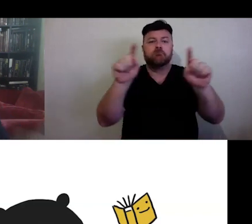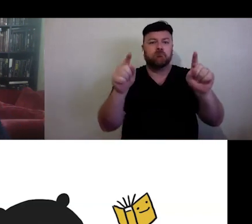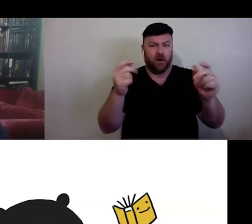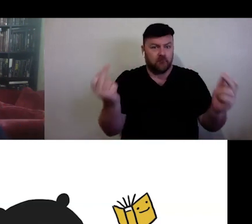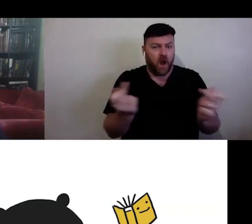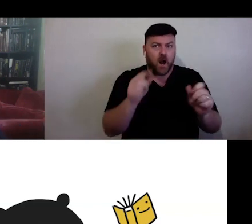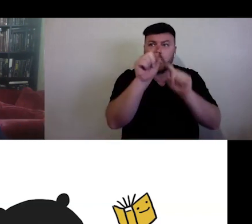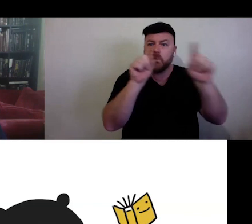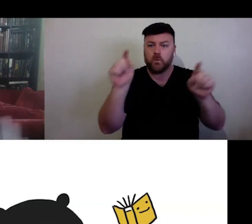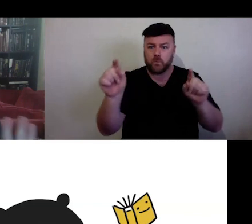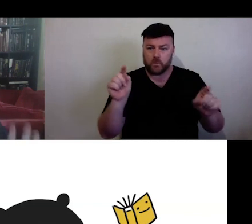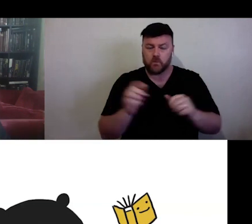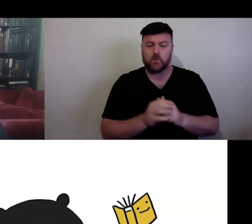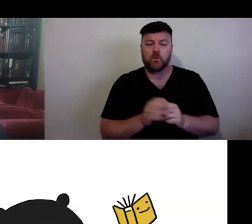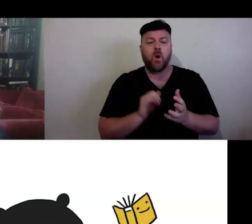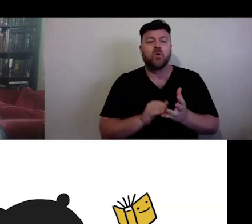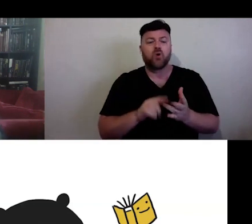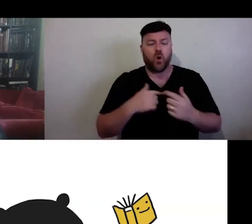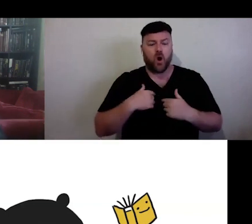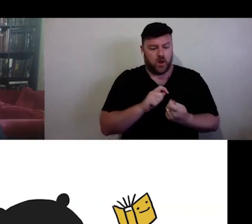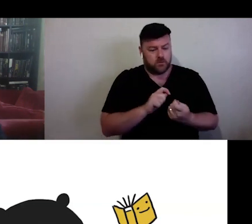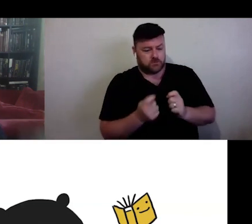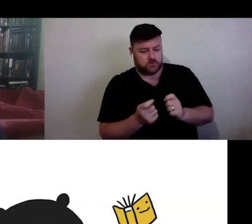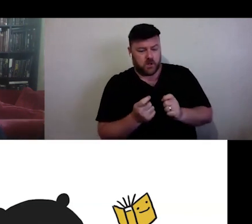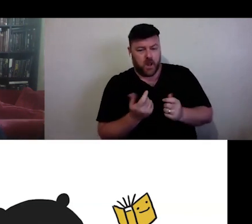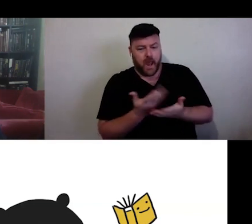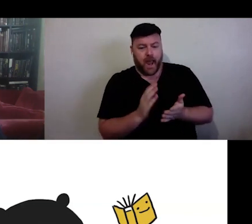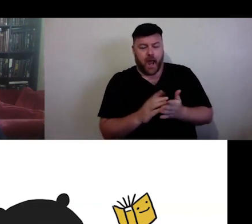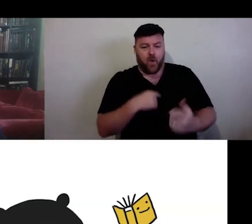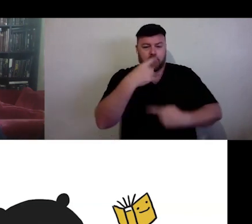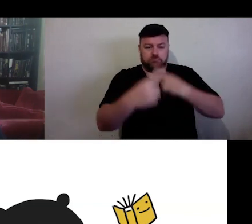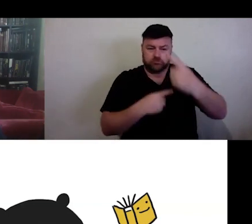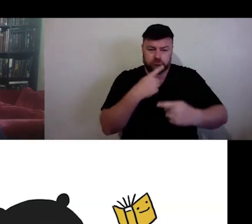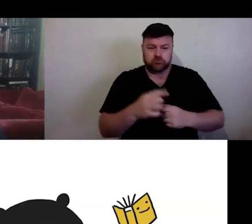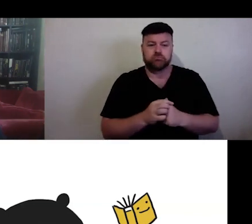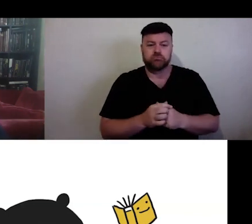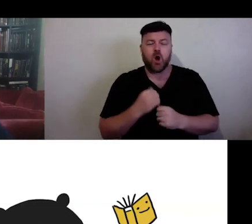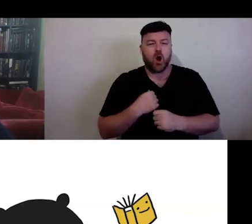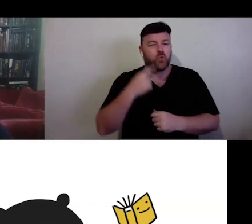my emphasis to talking about things that aren't necessarily out there.